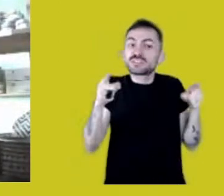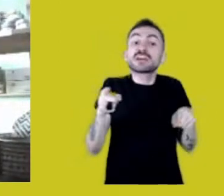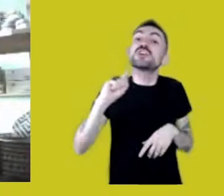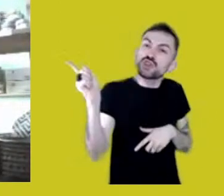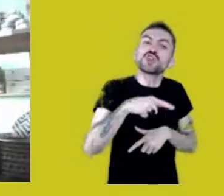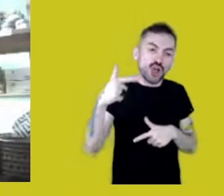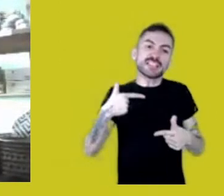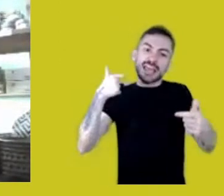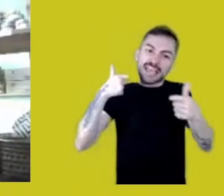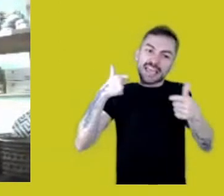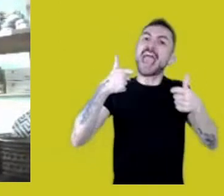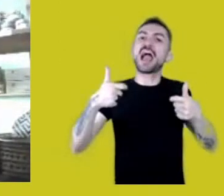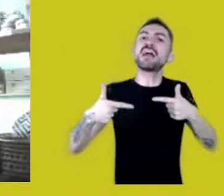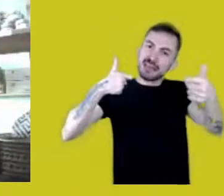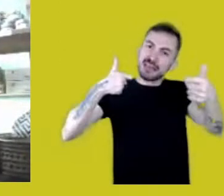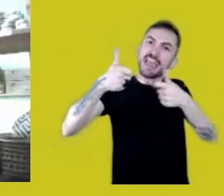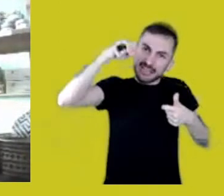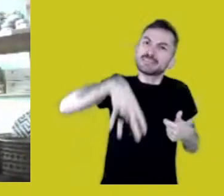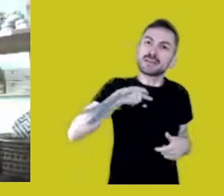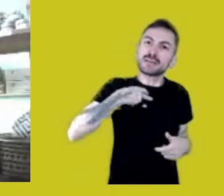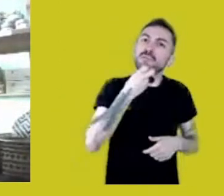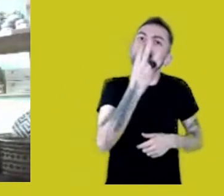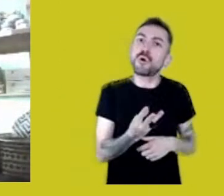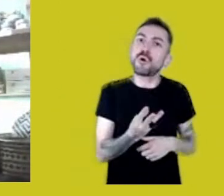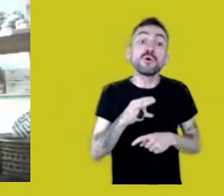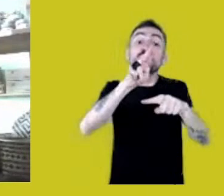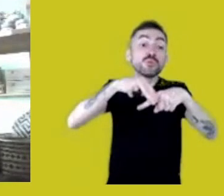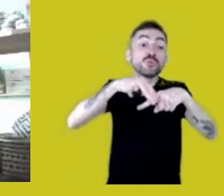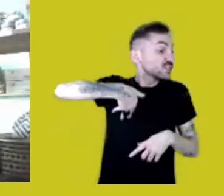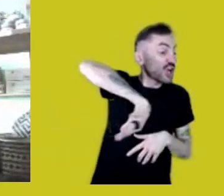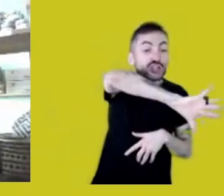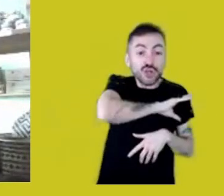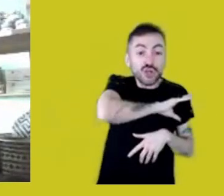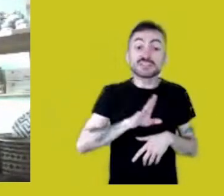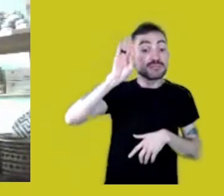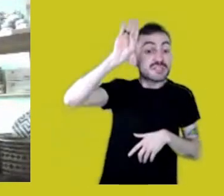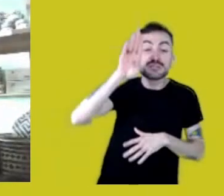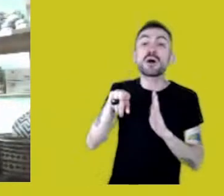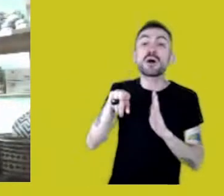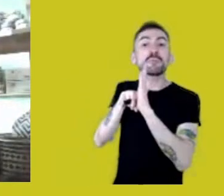And it’s in that sense that we’ve been acting in anthropology, in pedagogy,